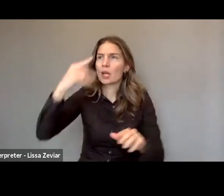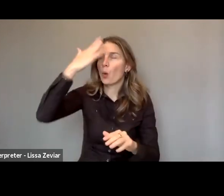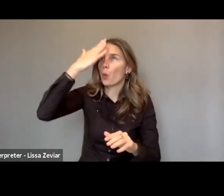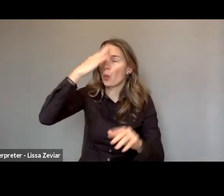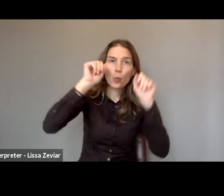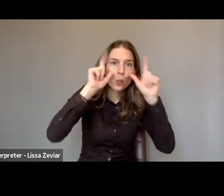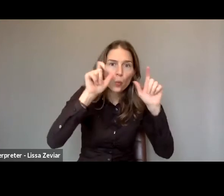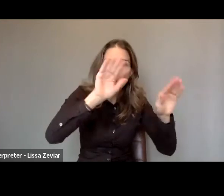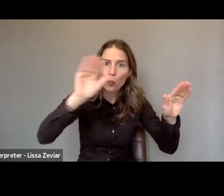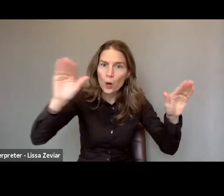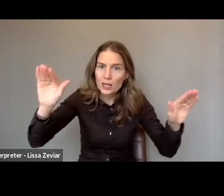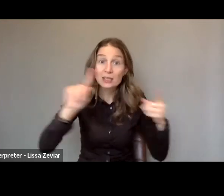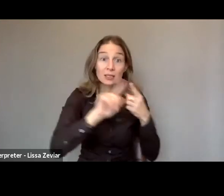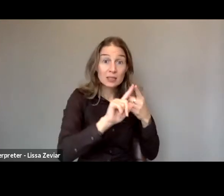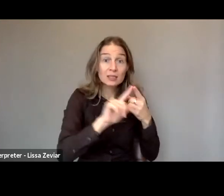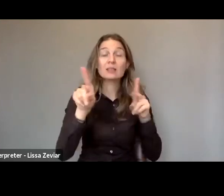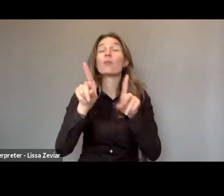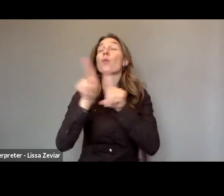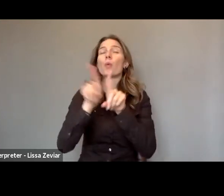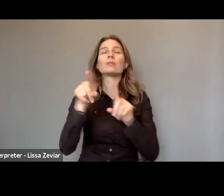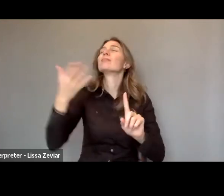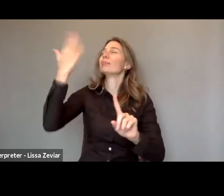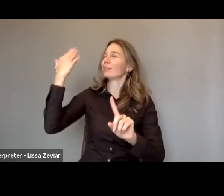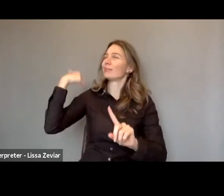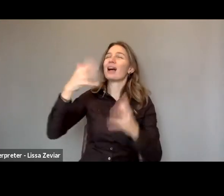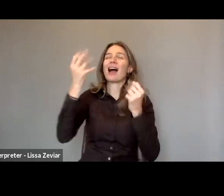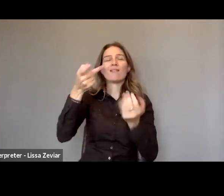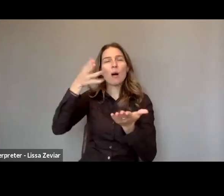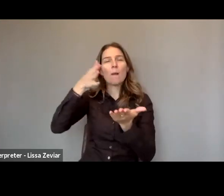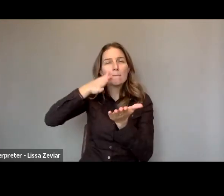I’ve previously made reference to our publication, edited by our entity